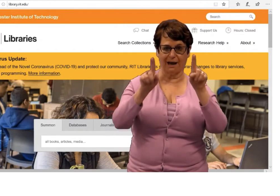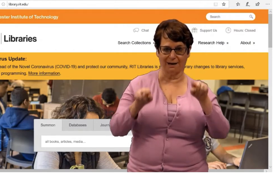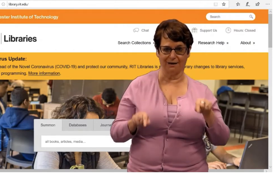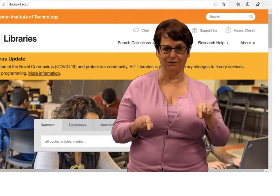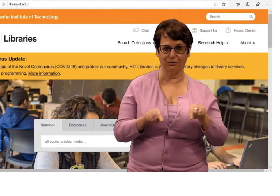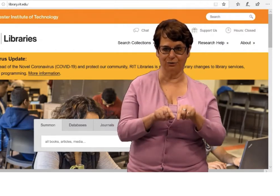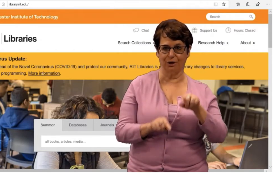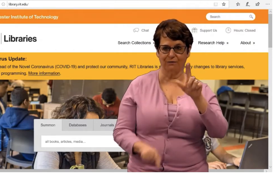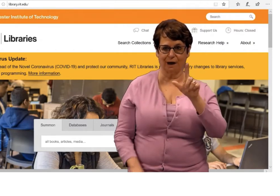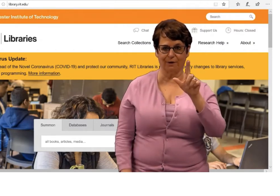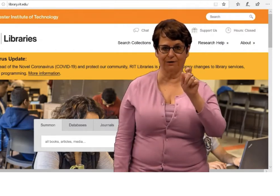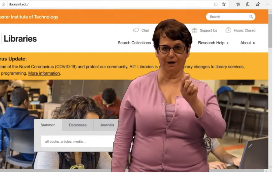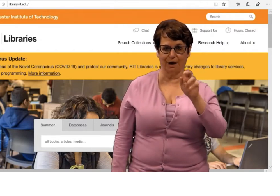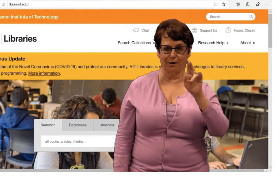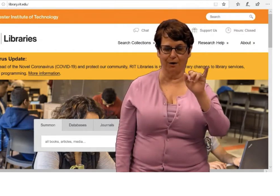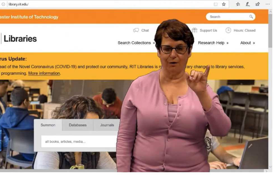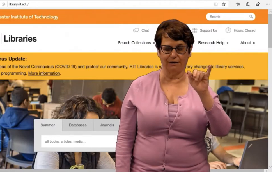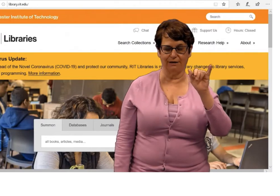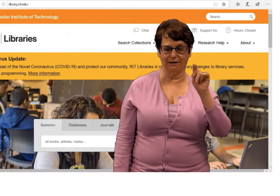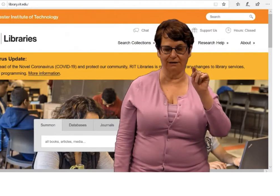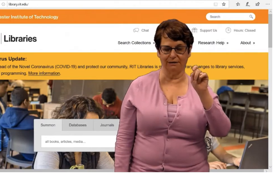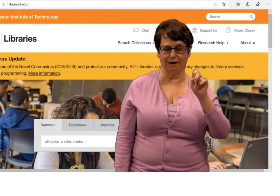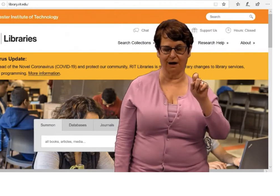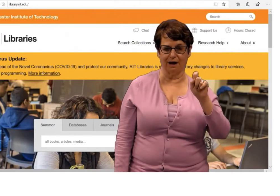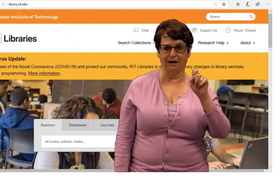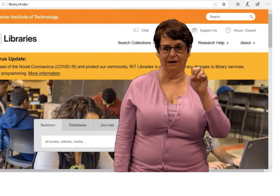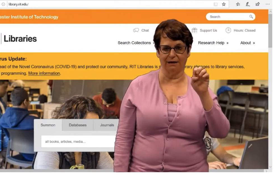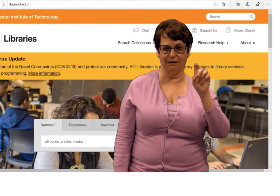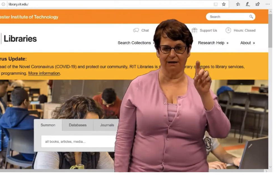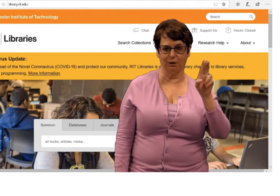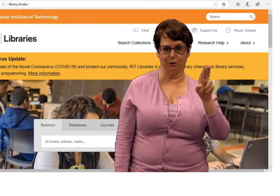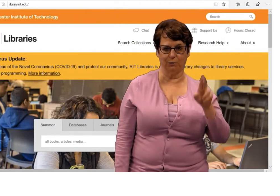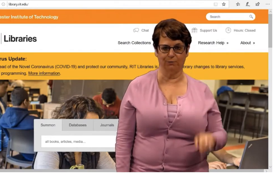Notice I'm on the library home page, library.rit.edu.